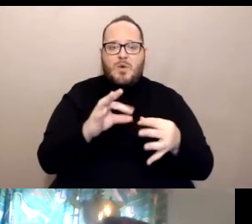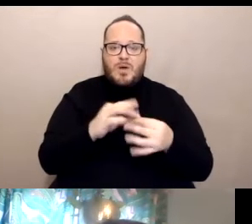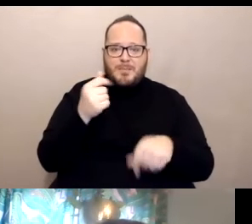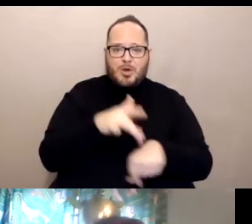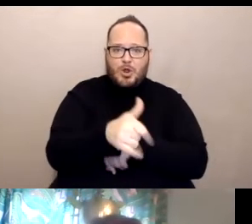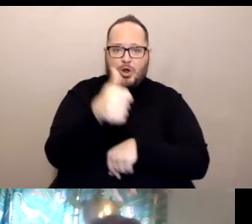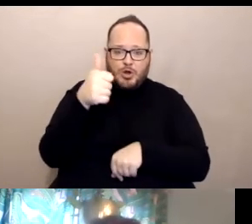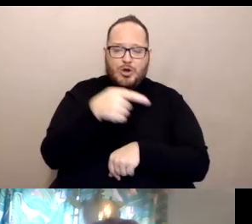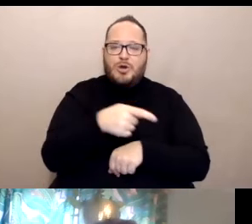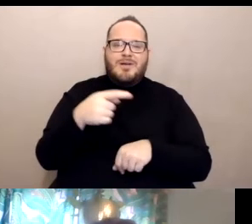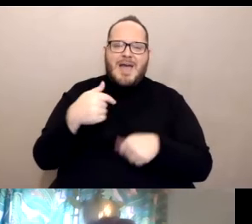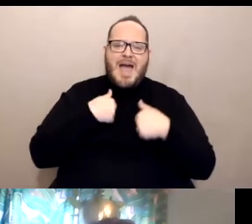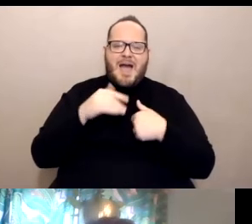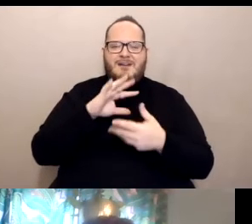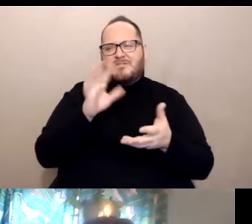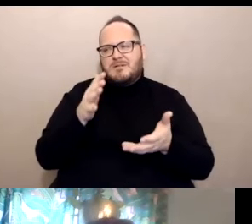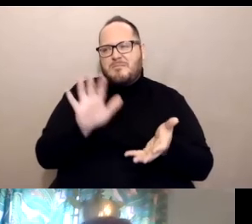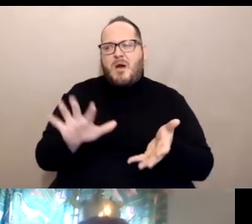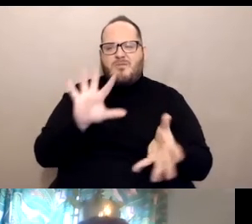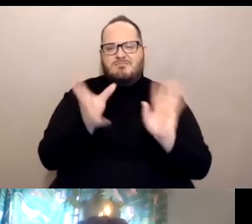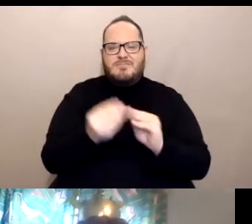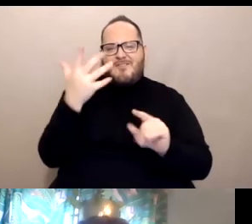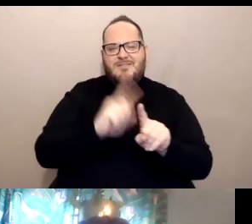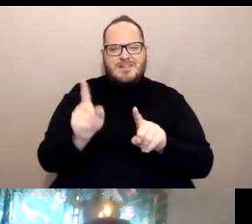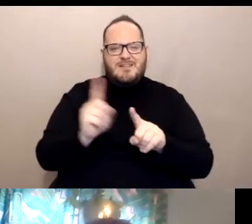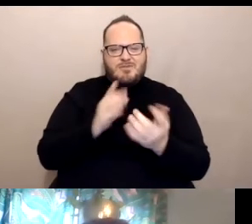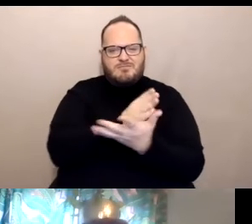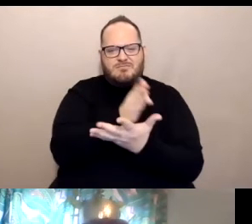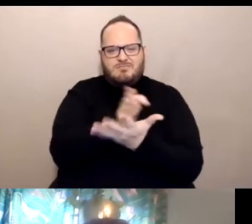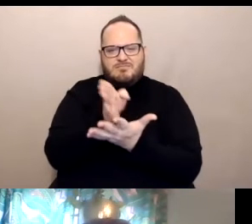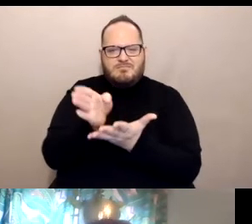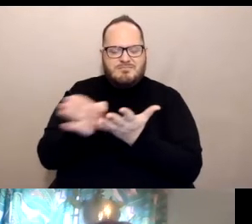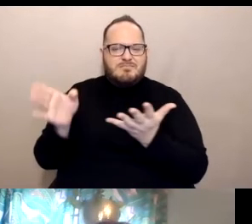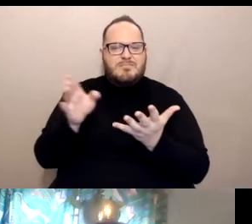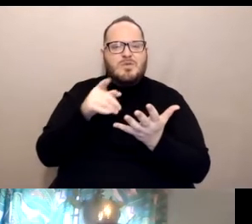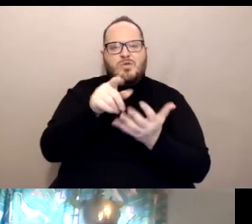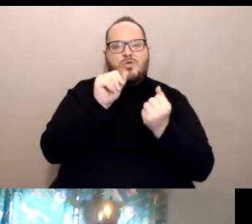five different ways or different places that you can go to or organizations that you can go to